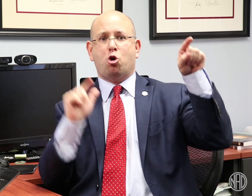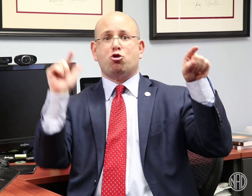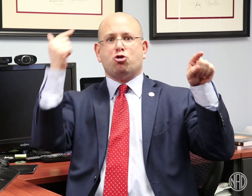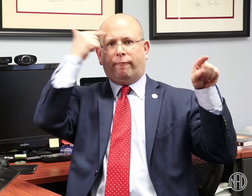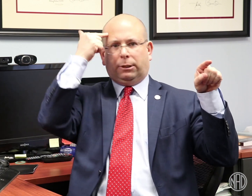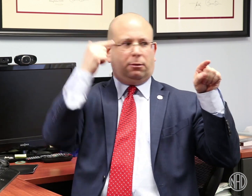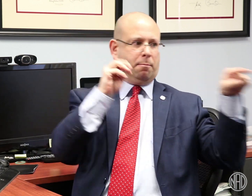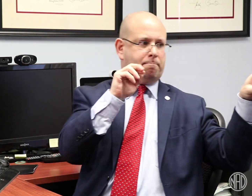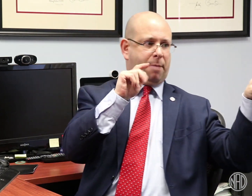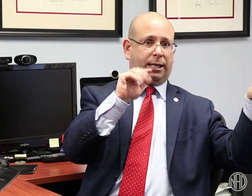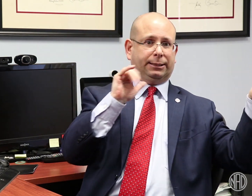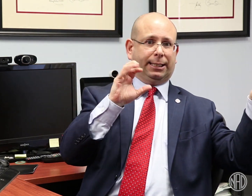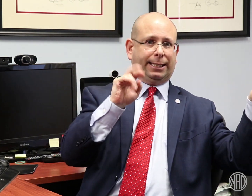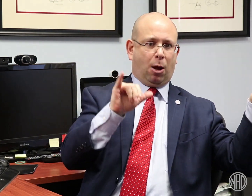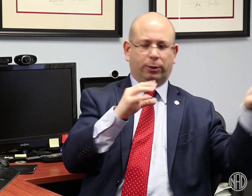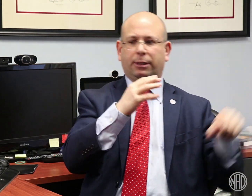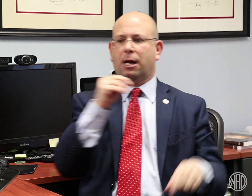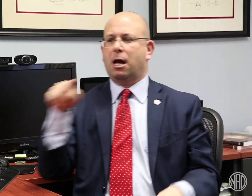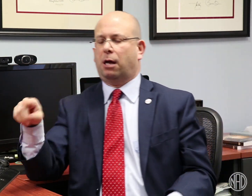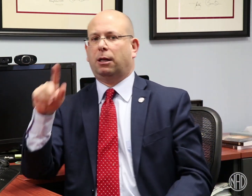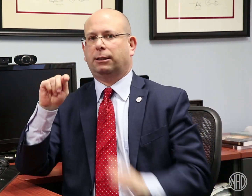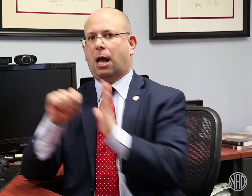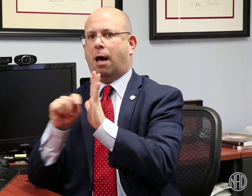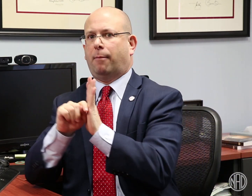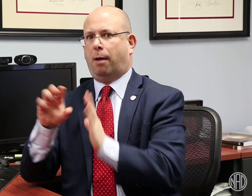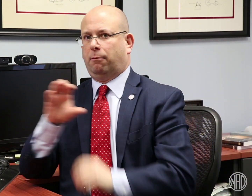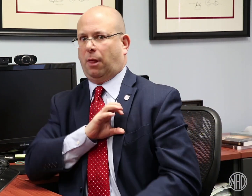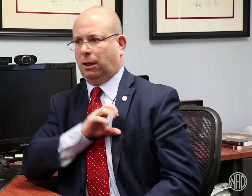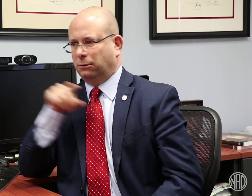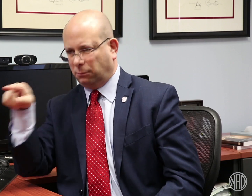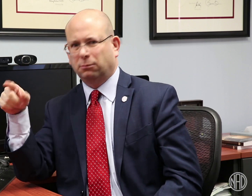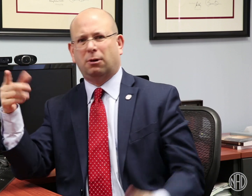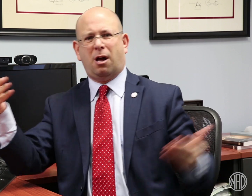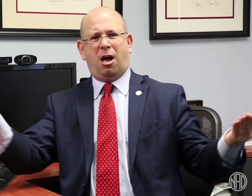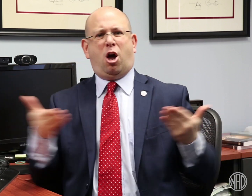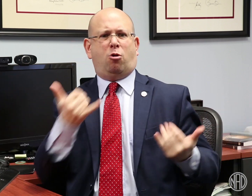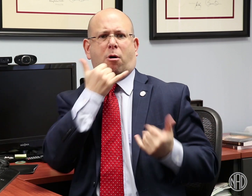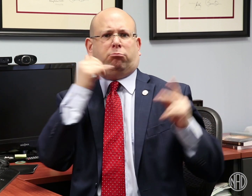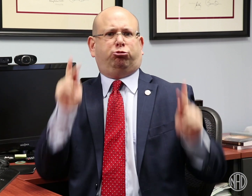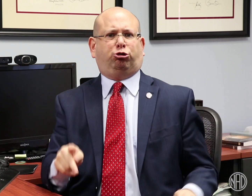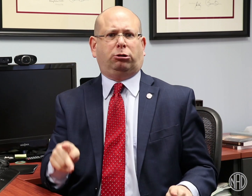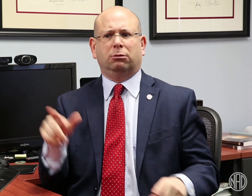these press conferences. In these two cases, Manatee County and Tampa -- the governments hired the wrong person for the job.